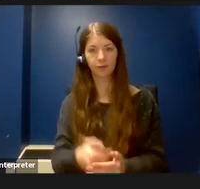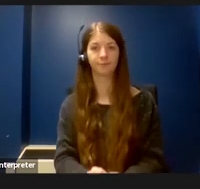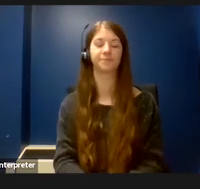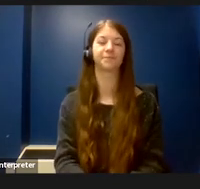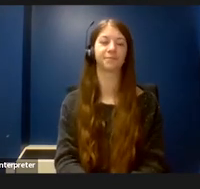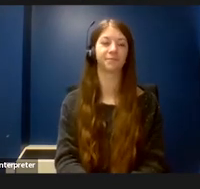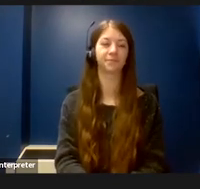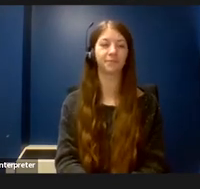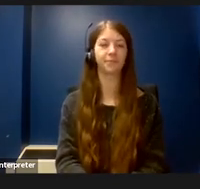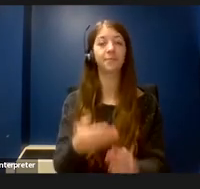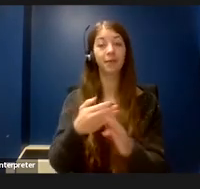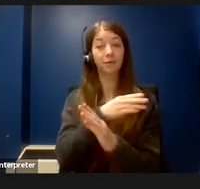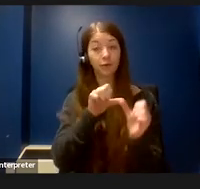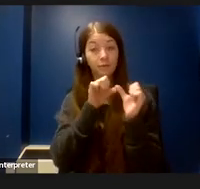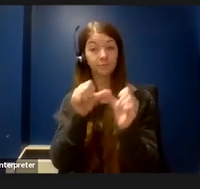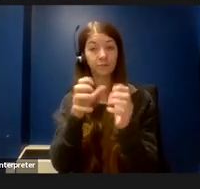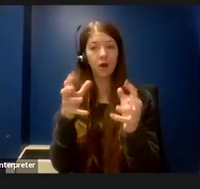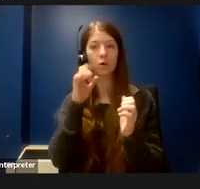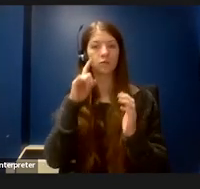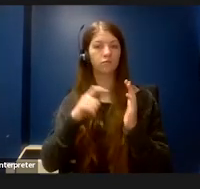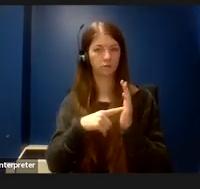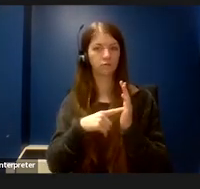Before I continue, I want to acknowledge I am only one person.